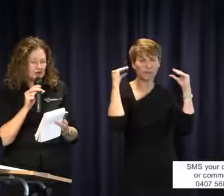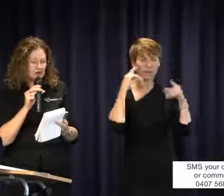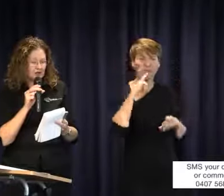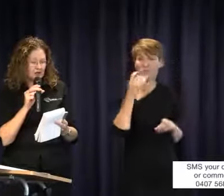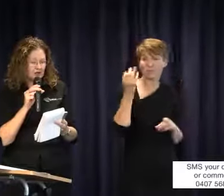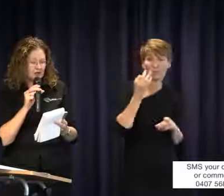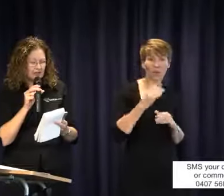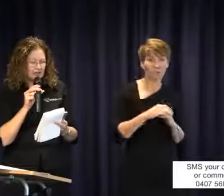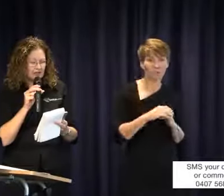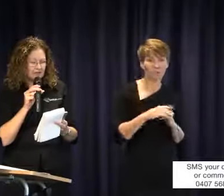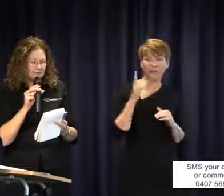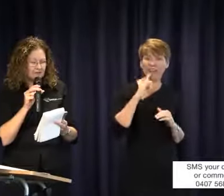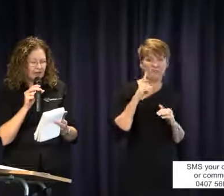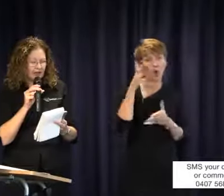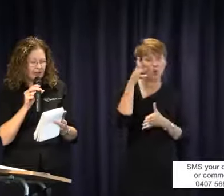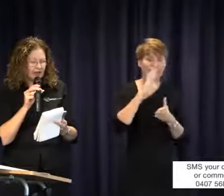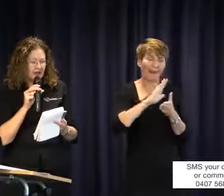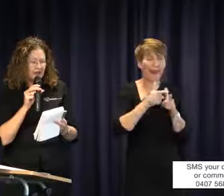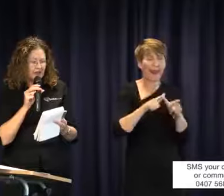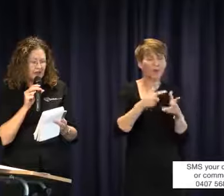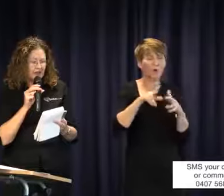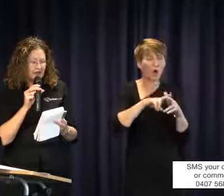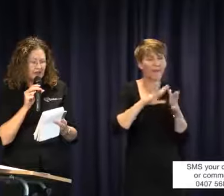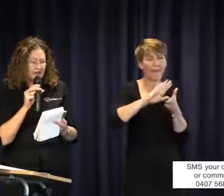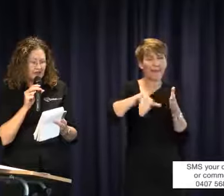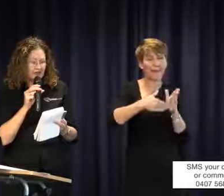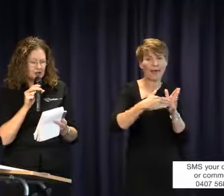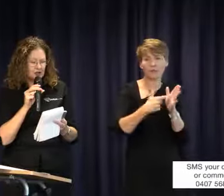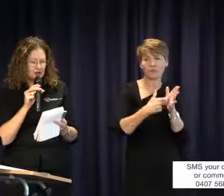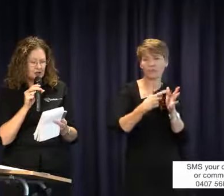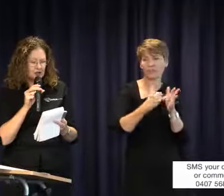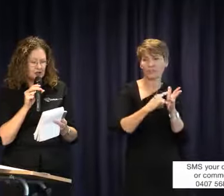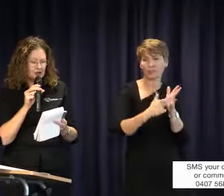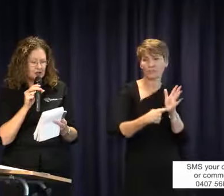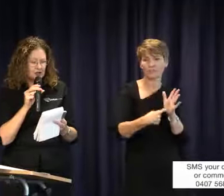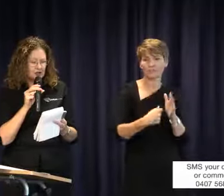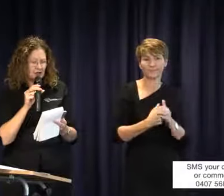is a language of last resort and that I should be using Auslan to support hearing and speech